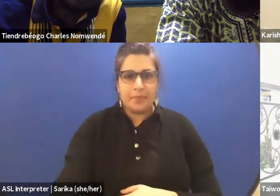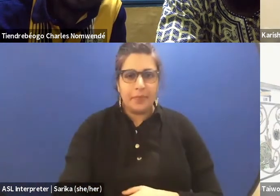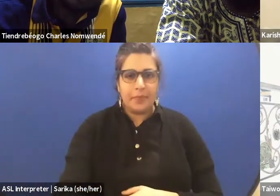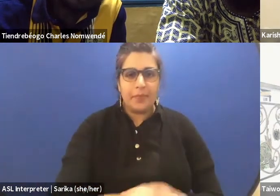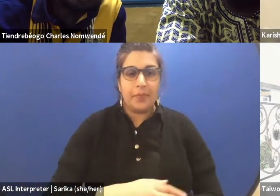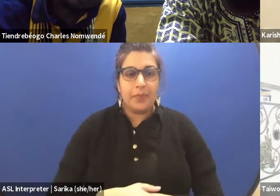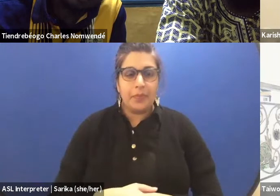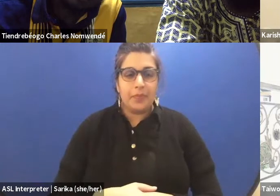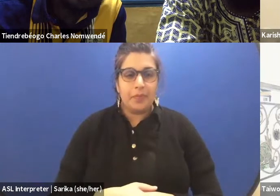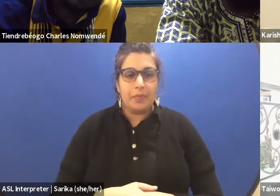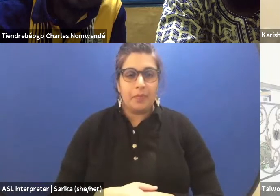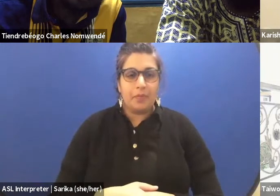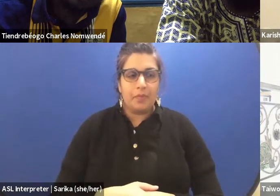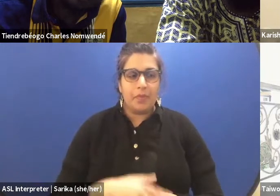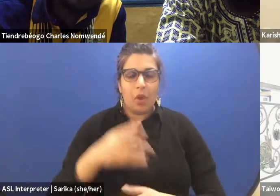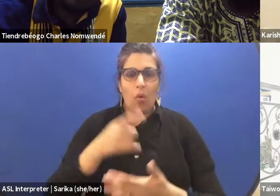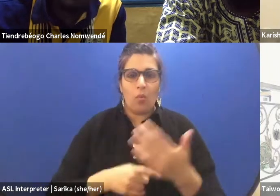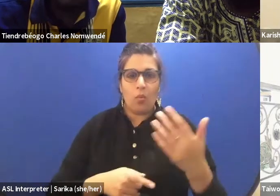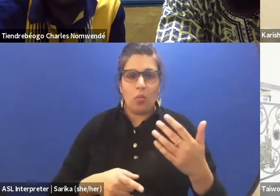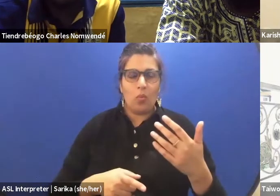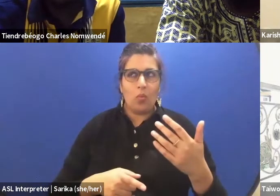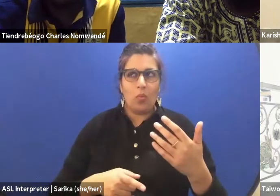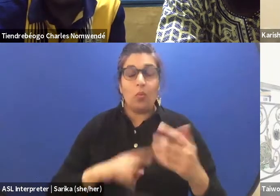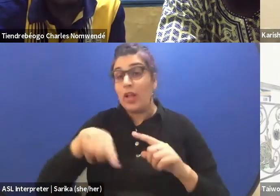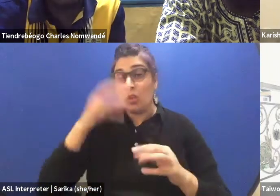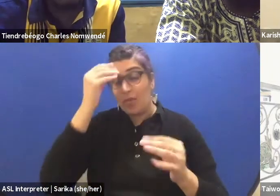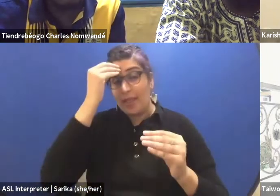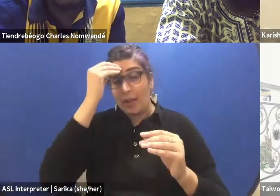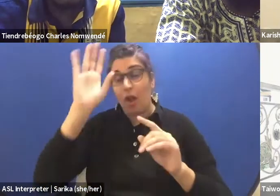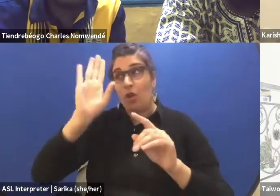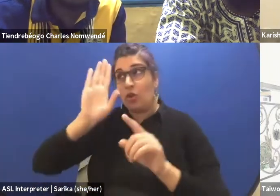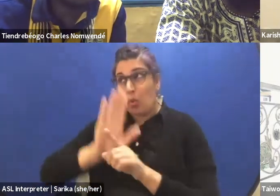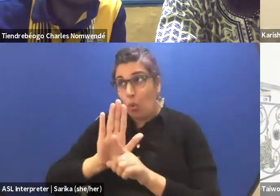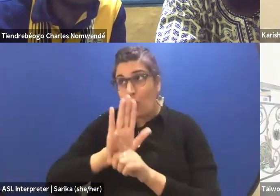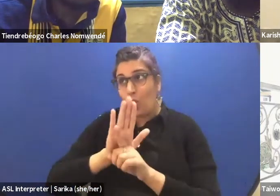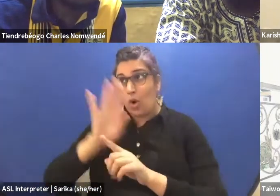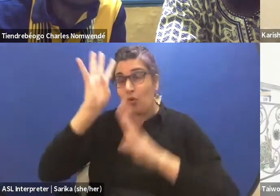What are the things that when you think about your own creative process in Burkina Faso